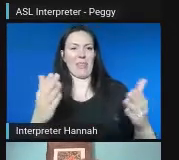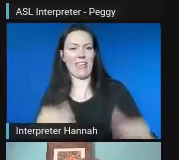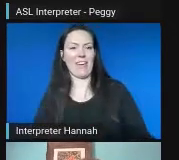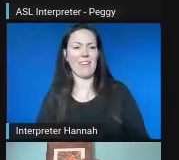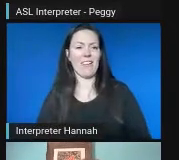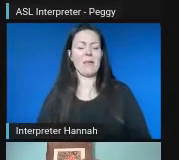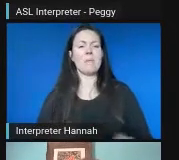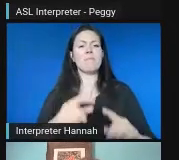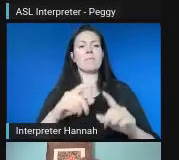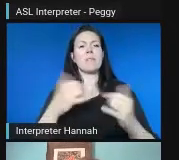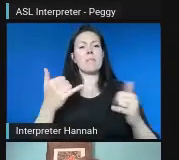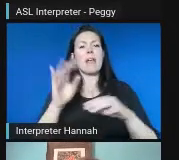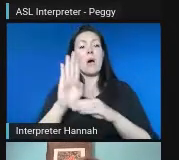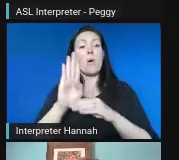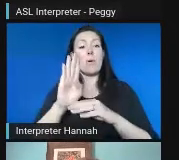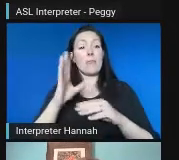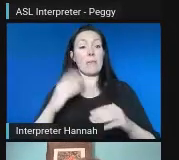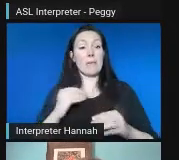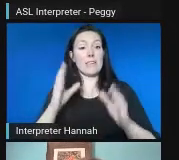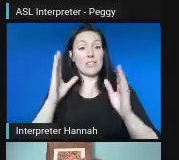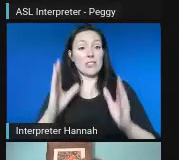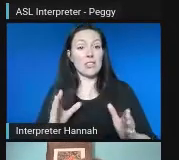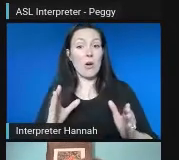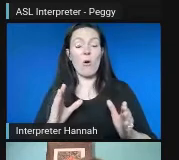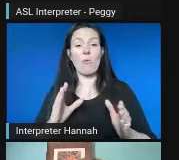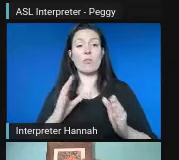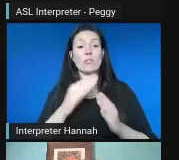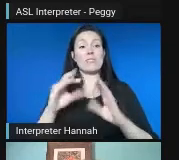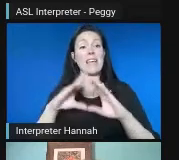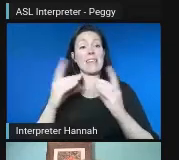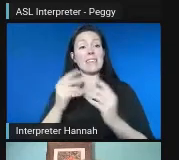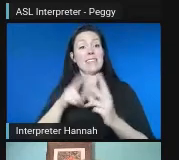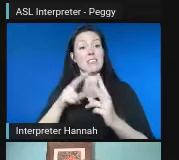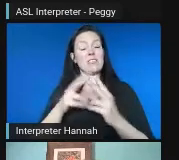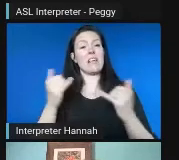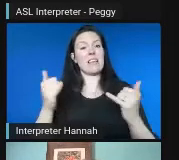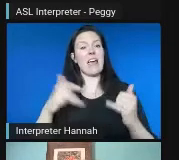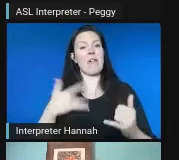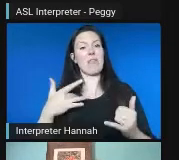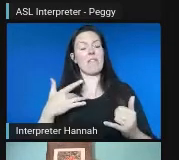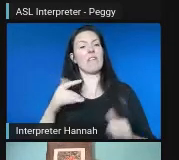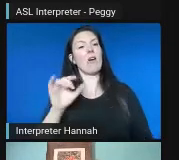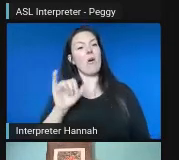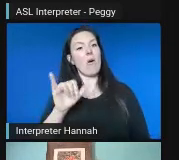the district, it's really kind of given them that idea that we can come together and have an identity for this